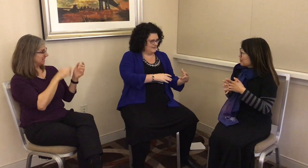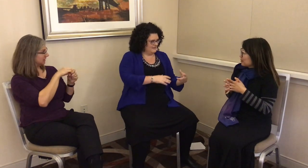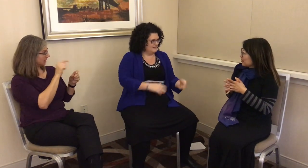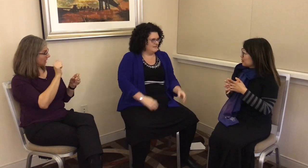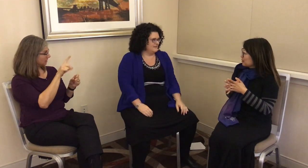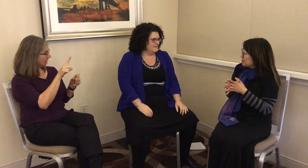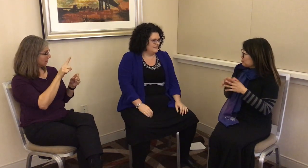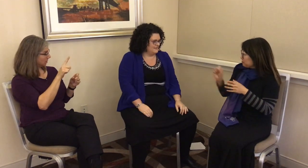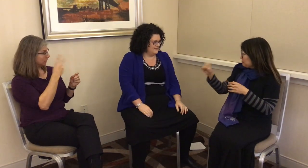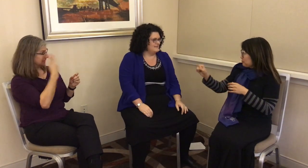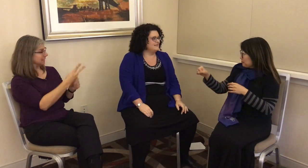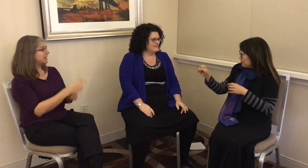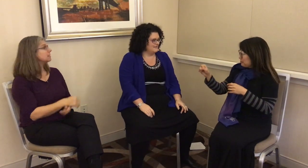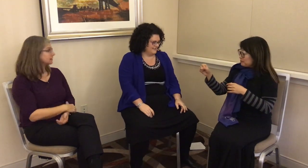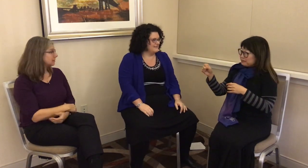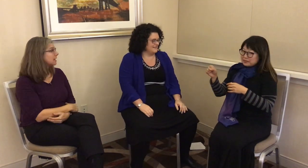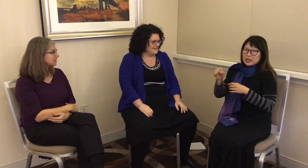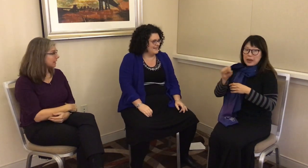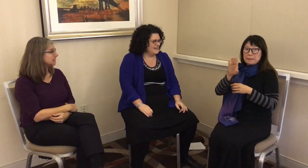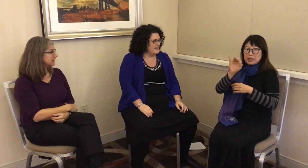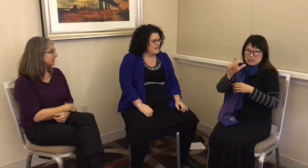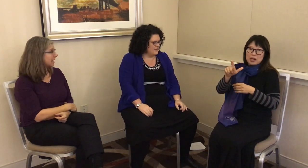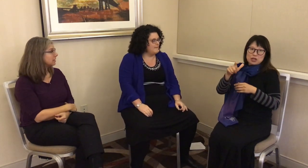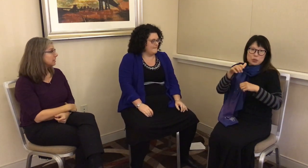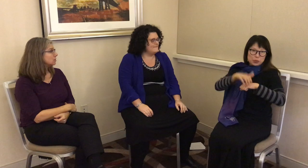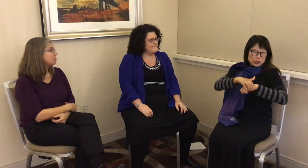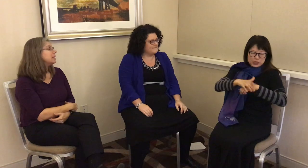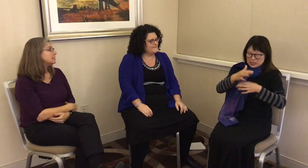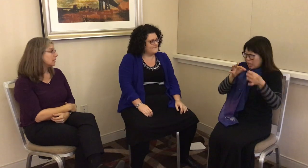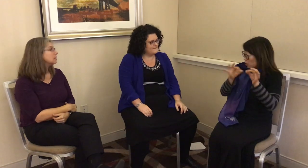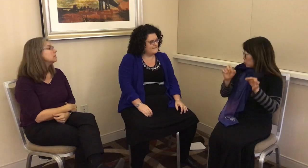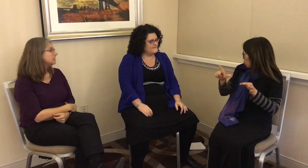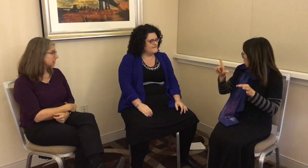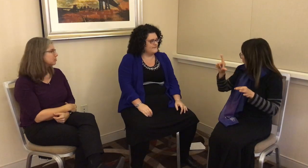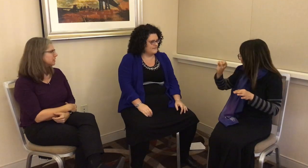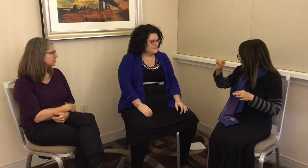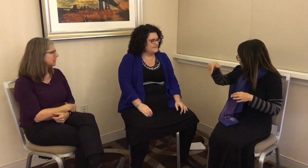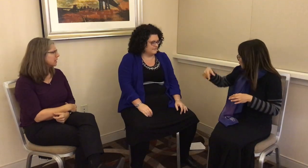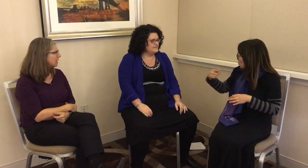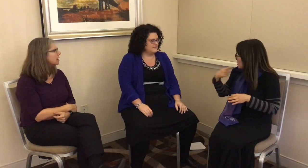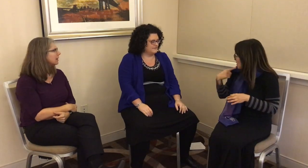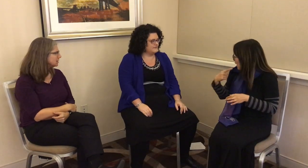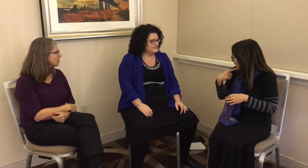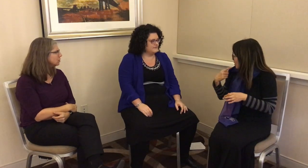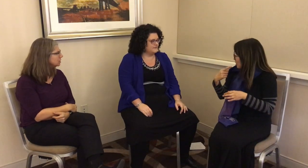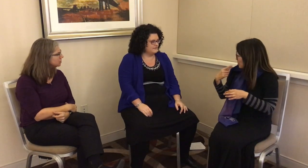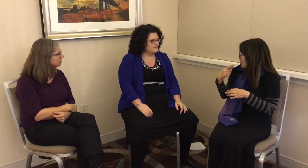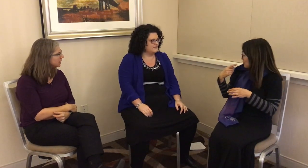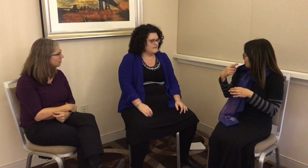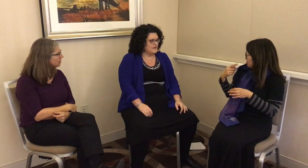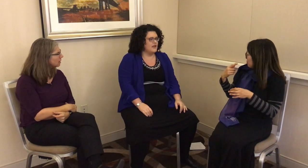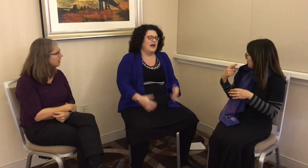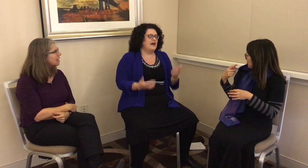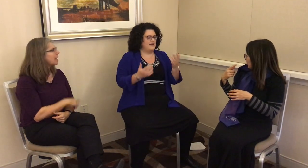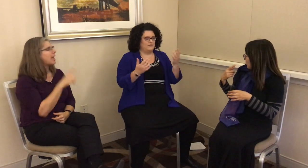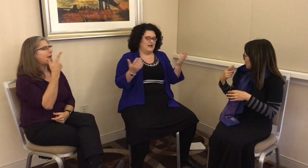L: Yes, yes. And I could see that. BSL – British Sign Language – and LSQ, did you say or…?